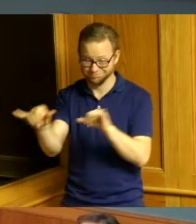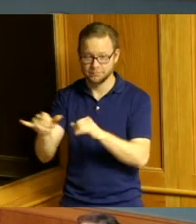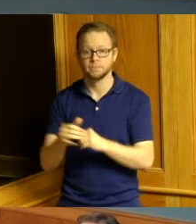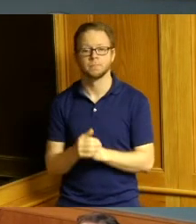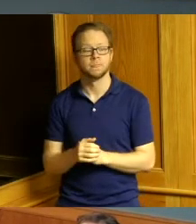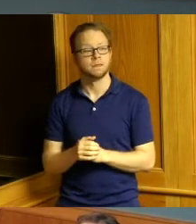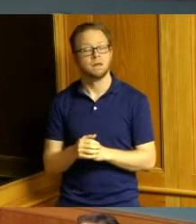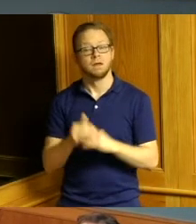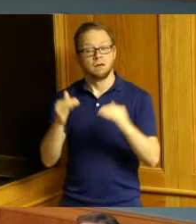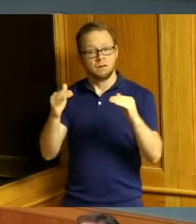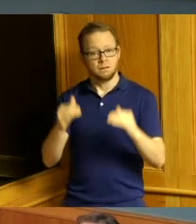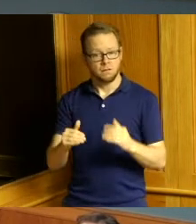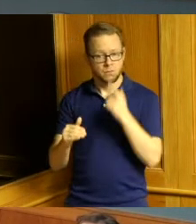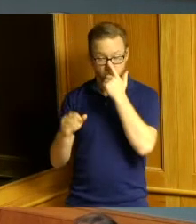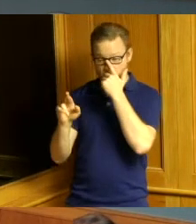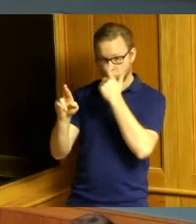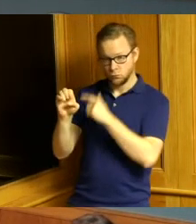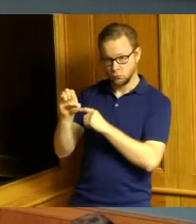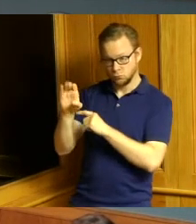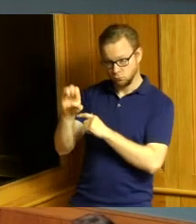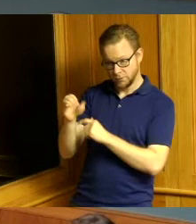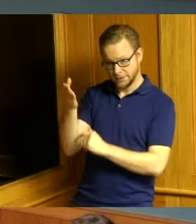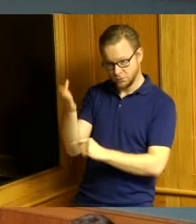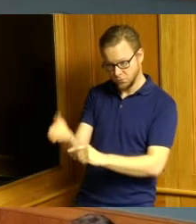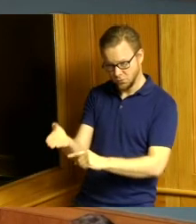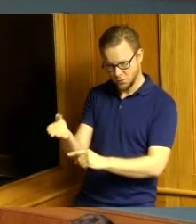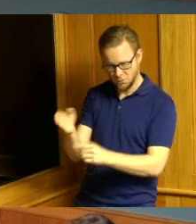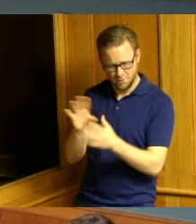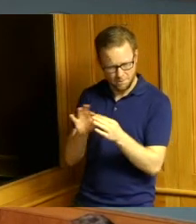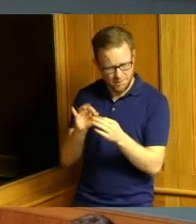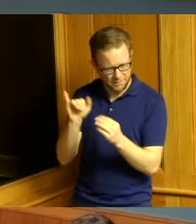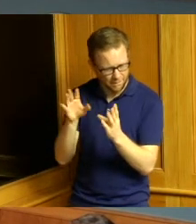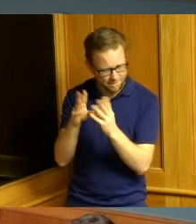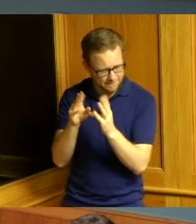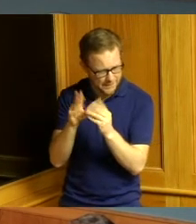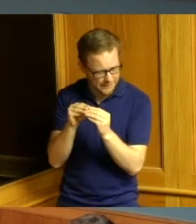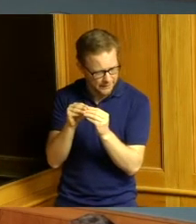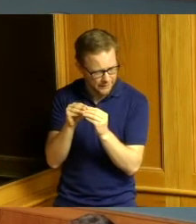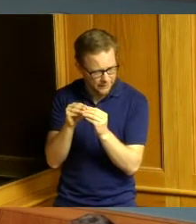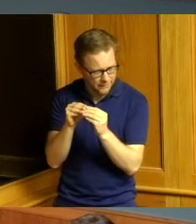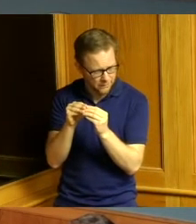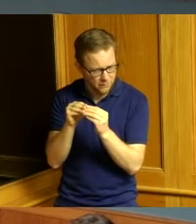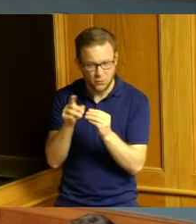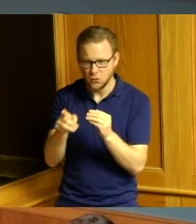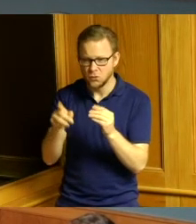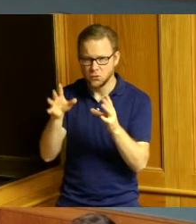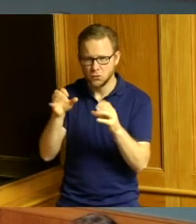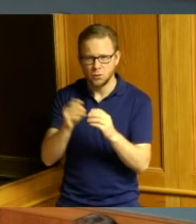had mentioned at the meeting that you needed to be more up to date and informed and I'm sorry if